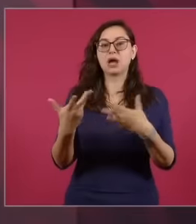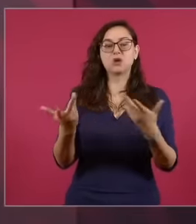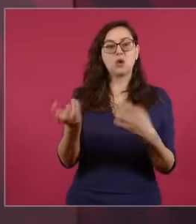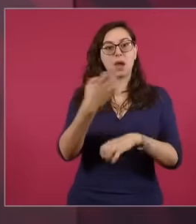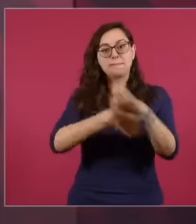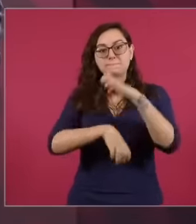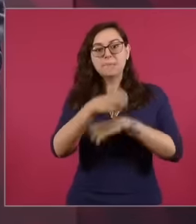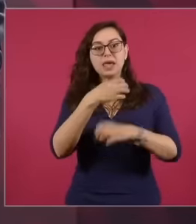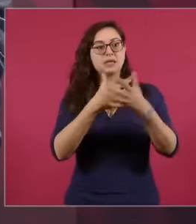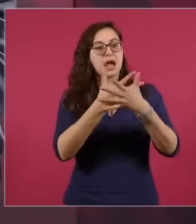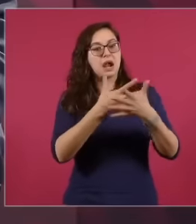corporations which is a great